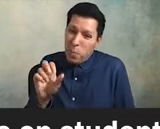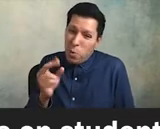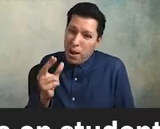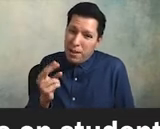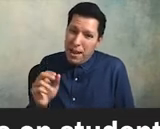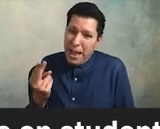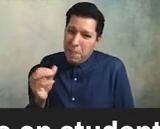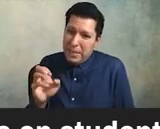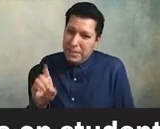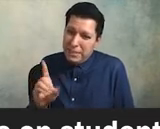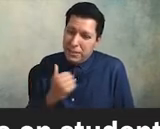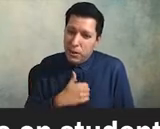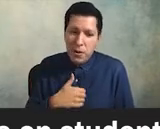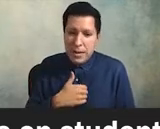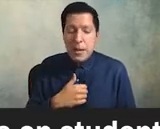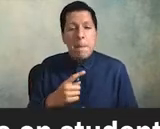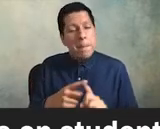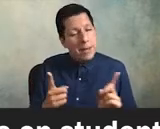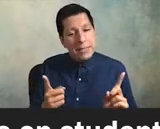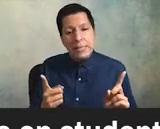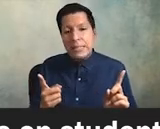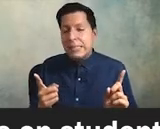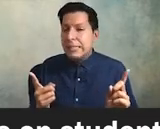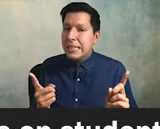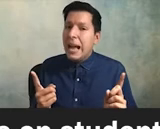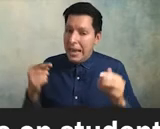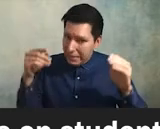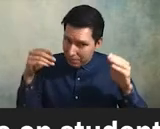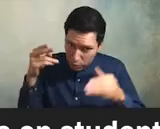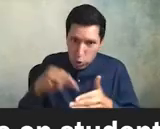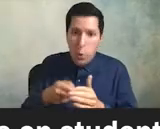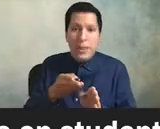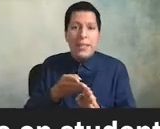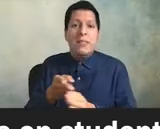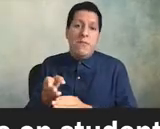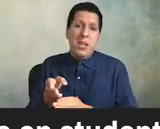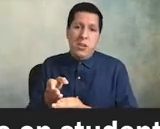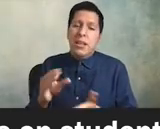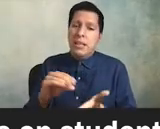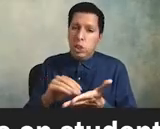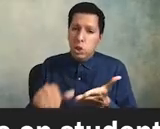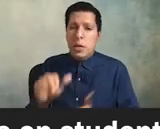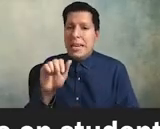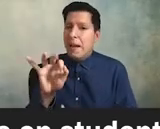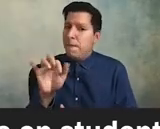i came into this field as a student affairs professional and i will always be a student